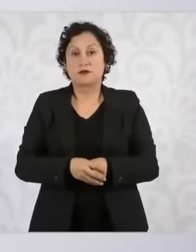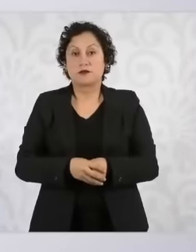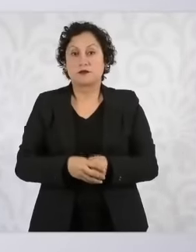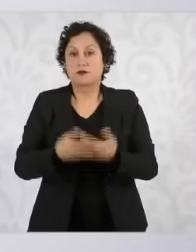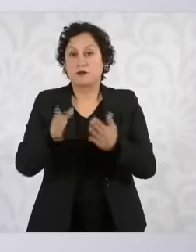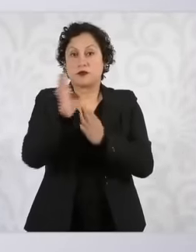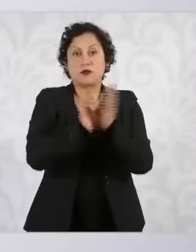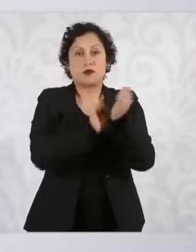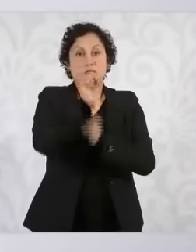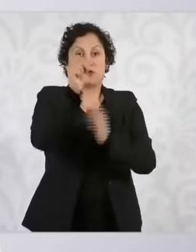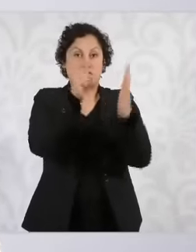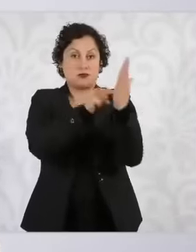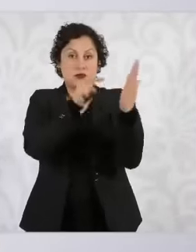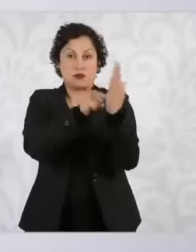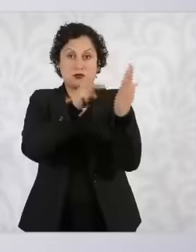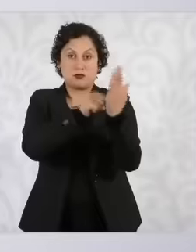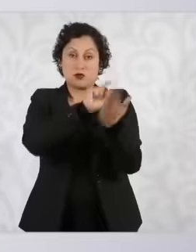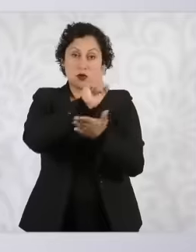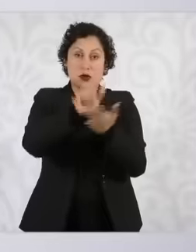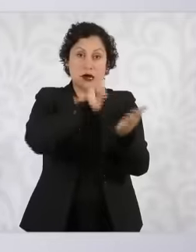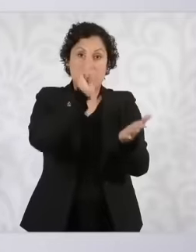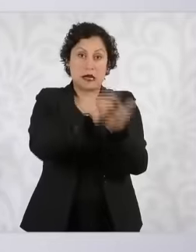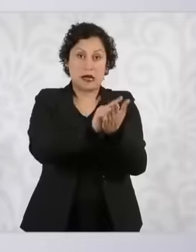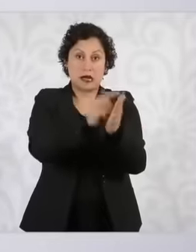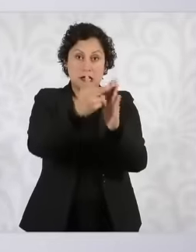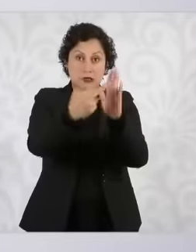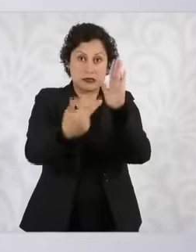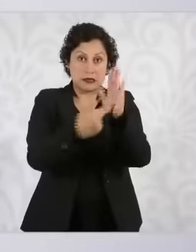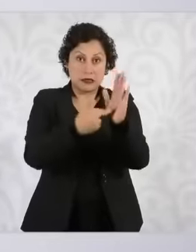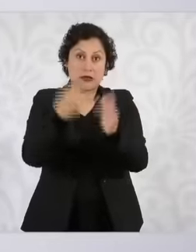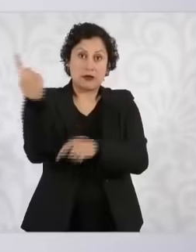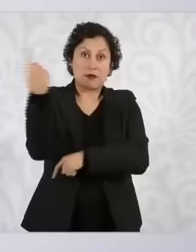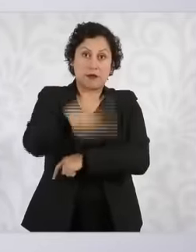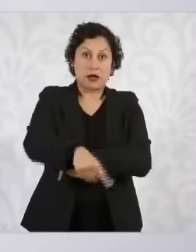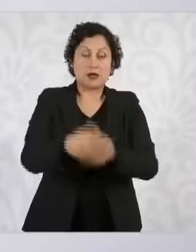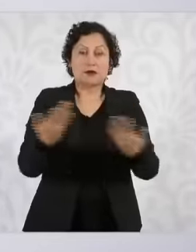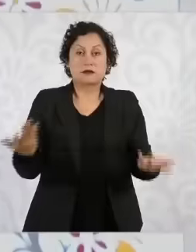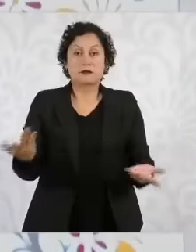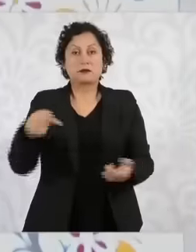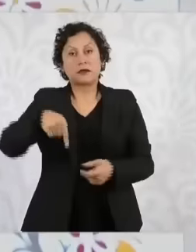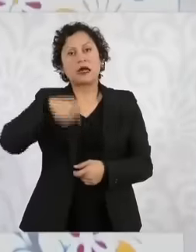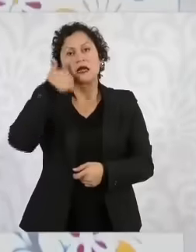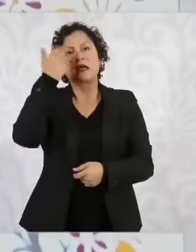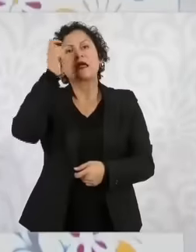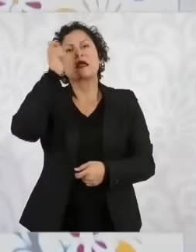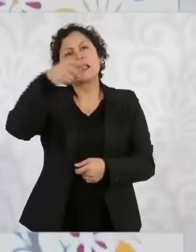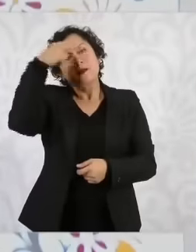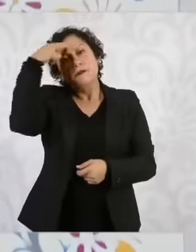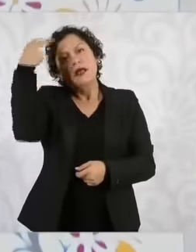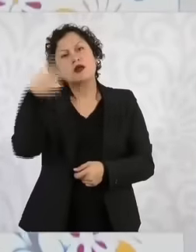Constitution and in The laws, what we want is for Mexico to have justice and we are going to close with